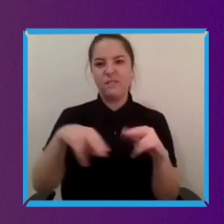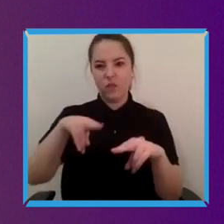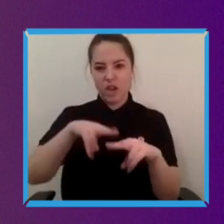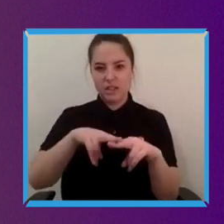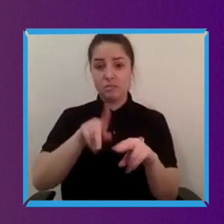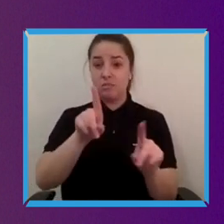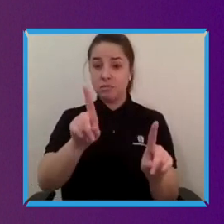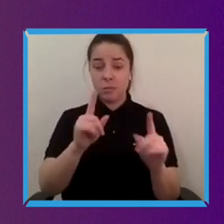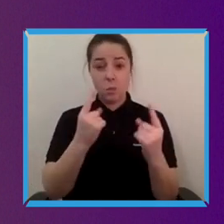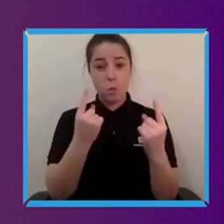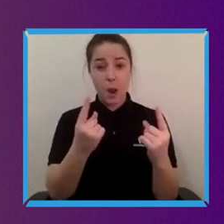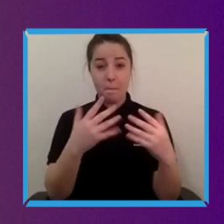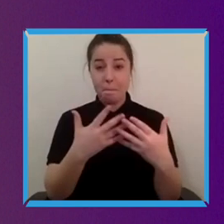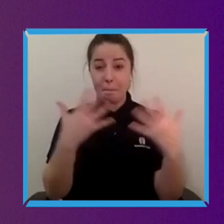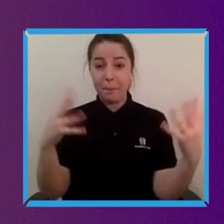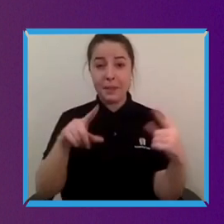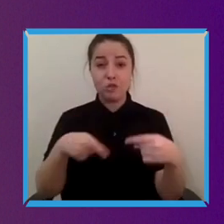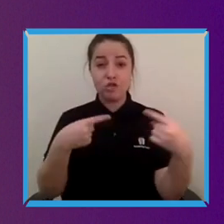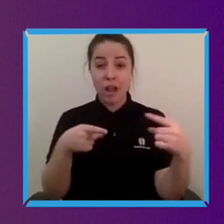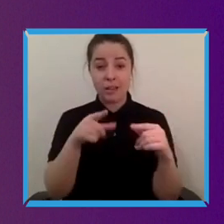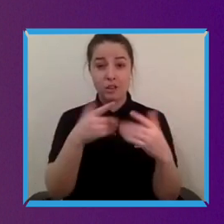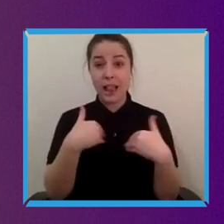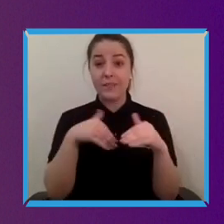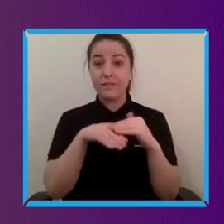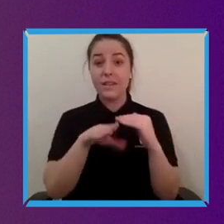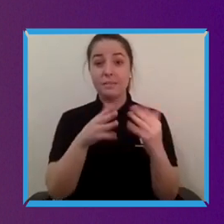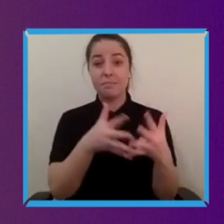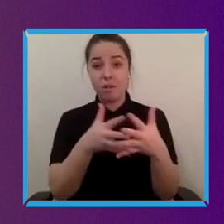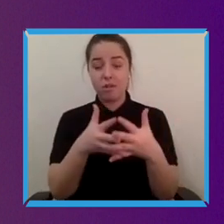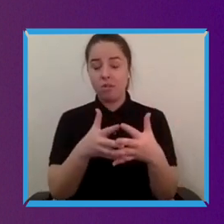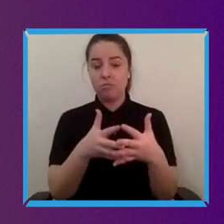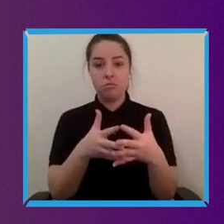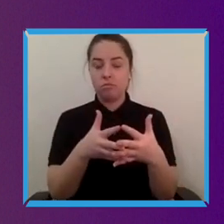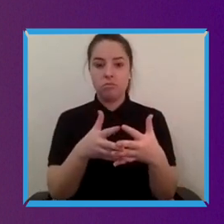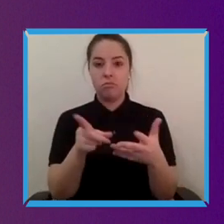the complete absence of any or you know not there is some but like